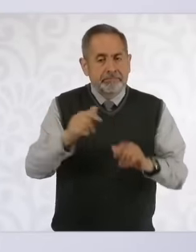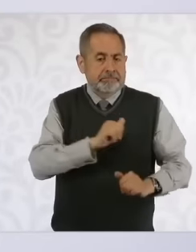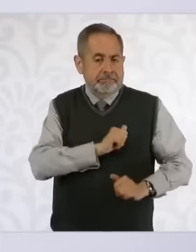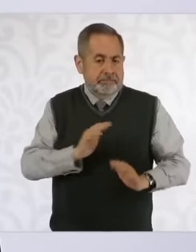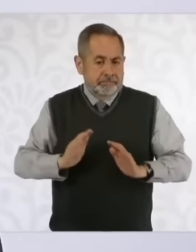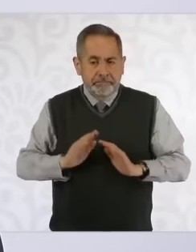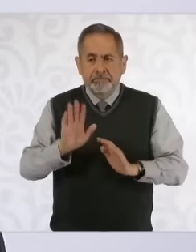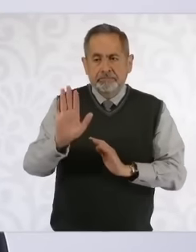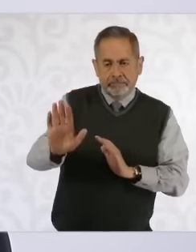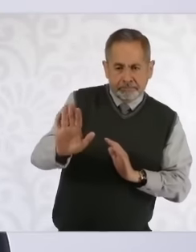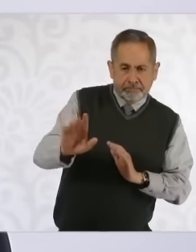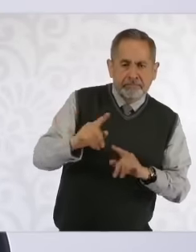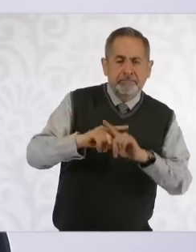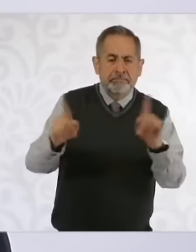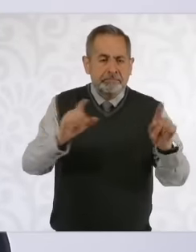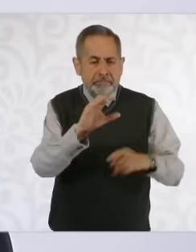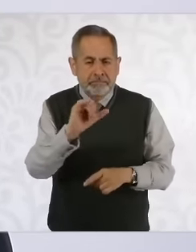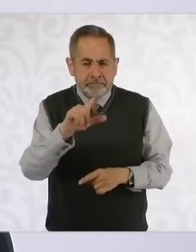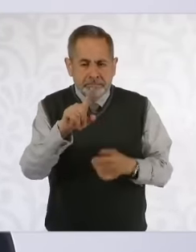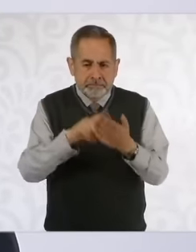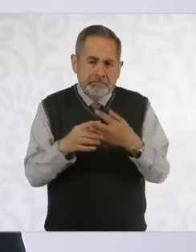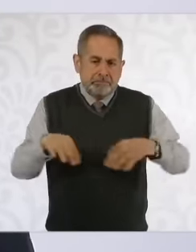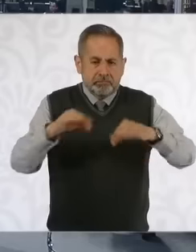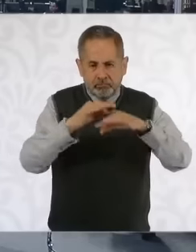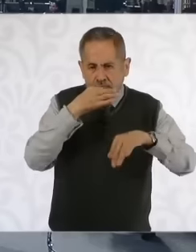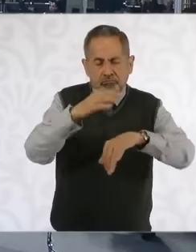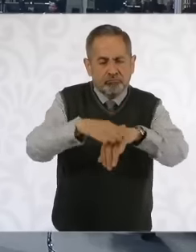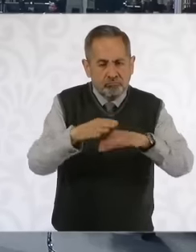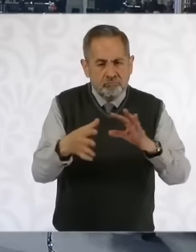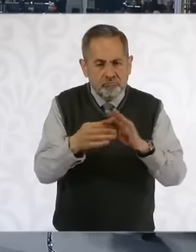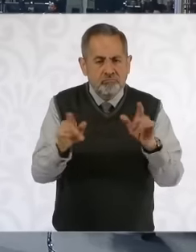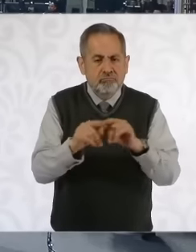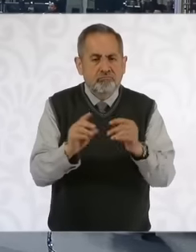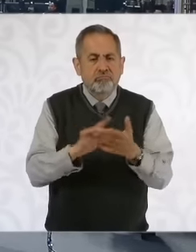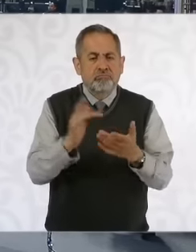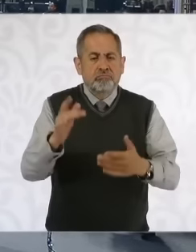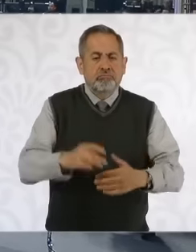But I do think that it is important that we say it. Thank you very much, thank you, just to